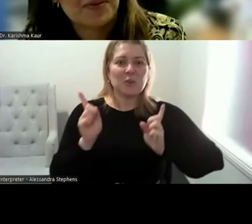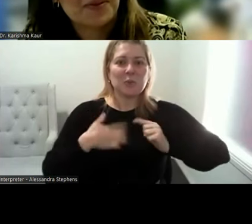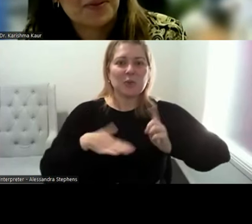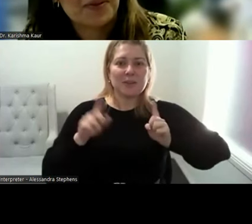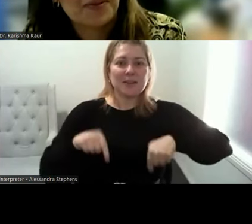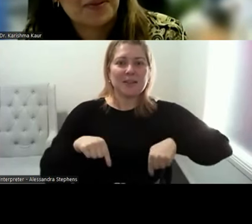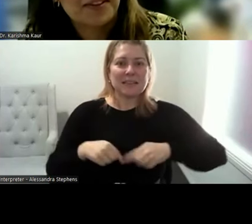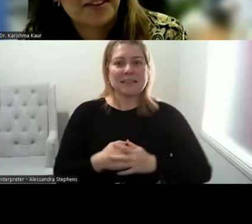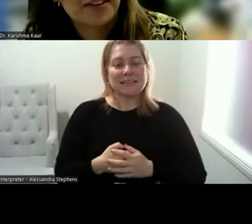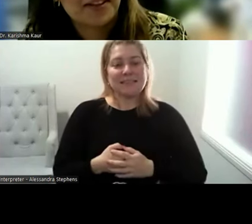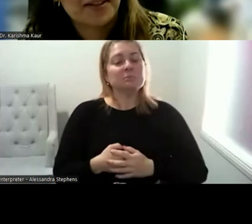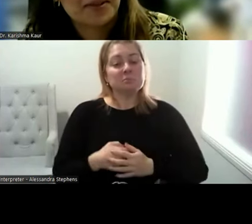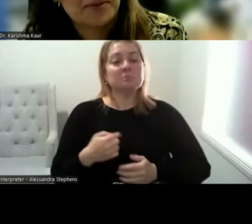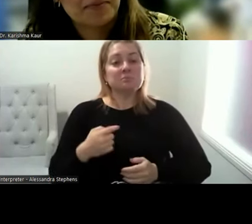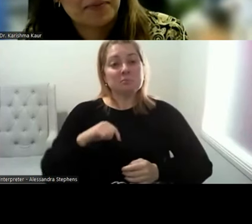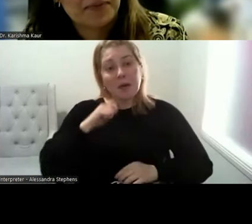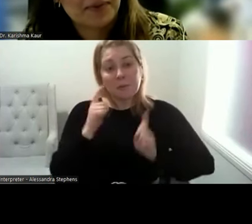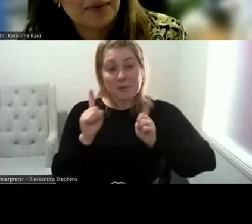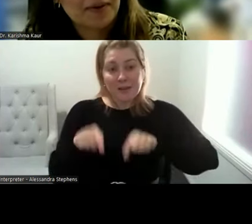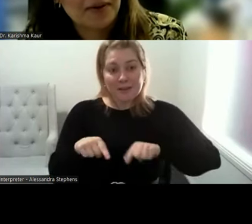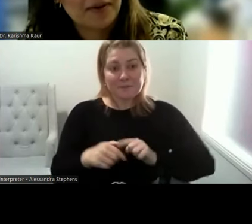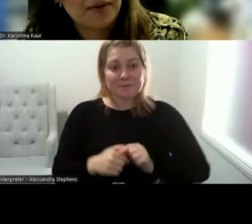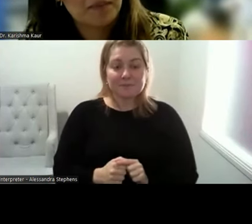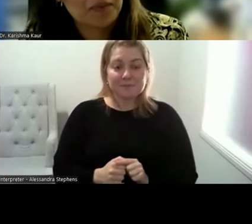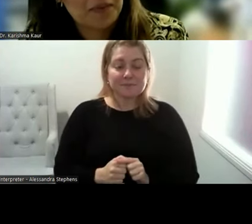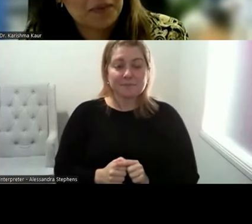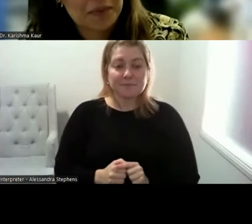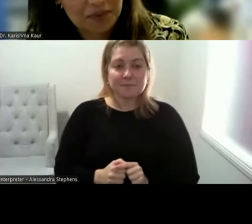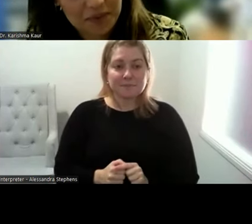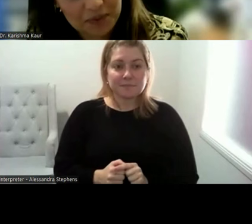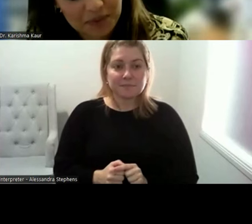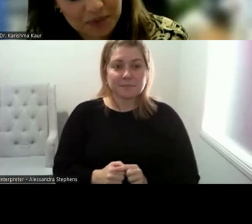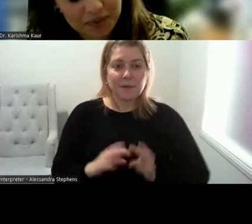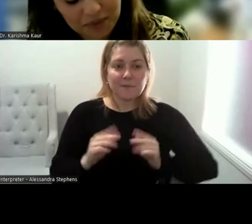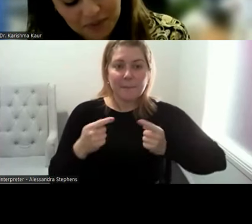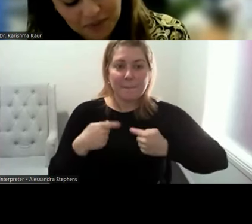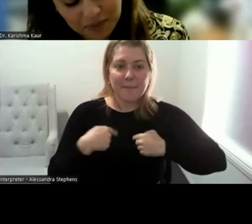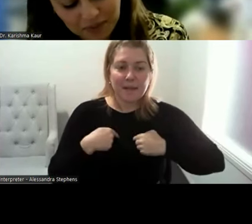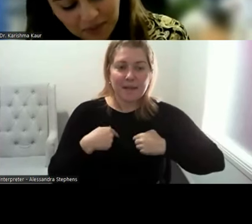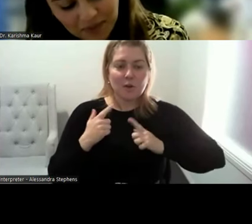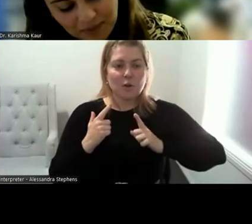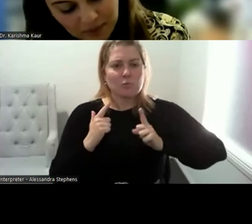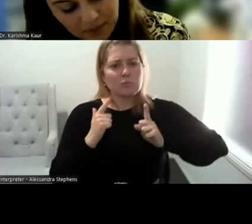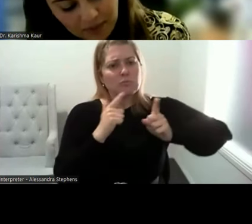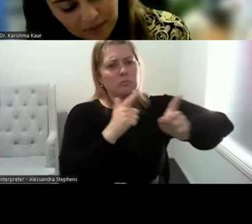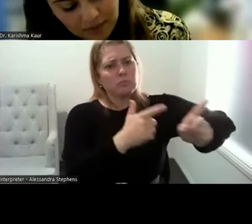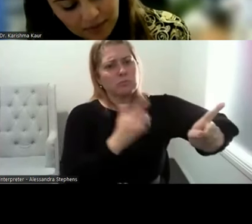Sure, I'll start with off. You know, for me long term success is culture change